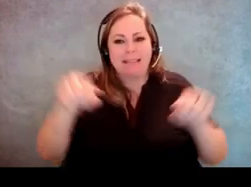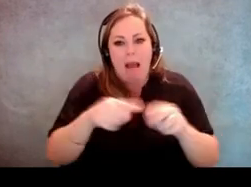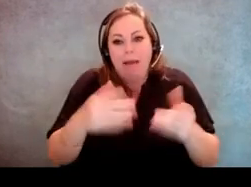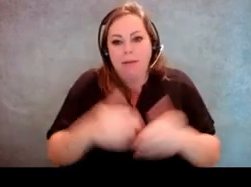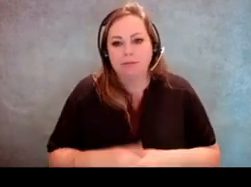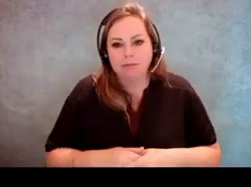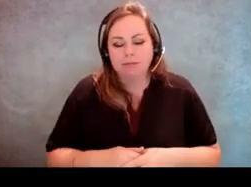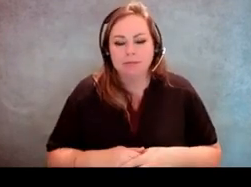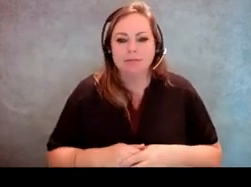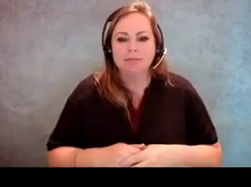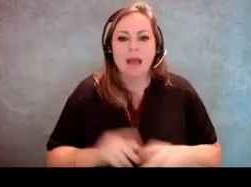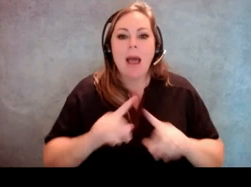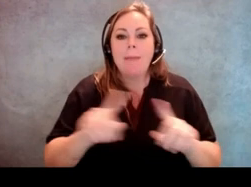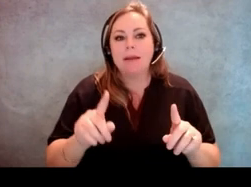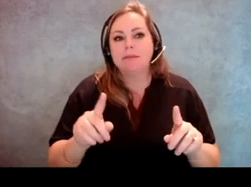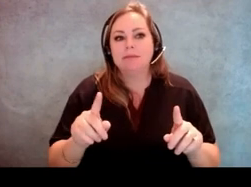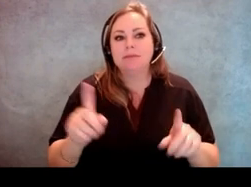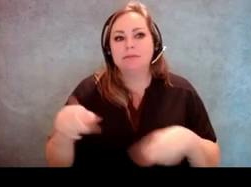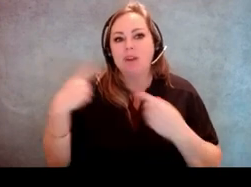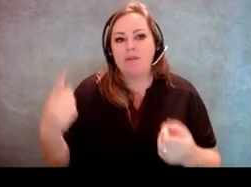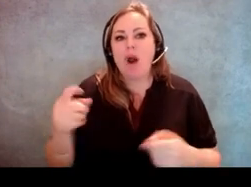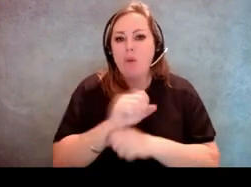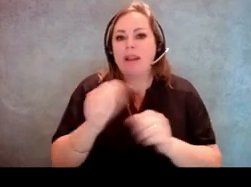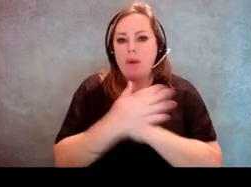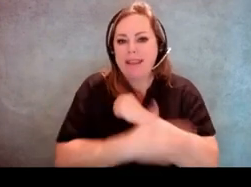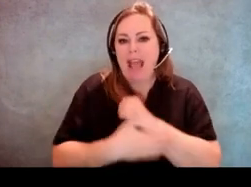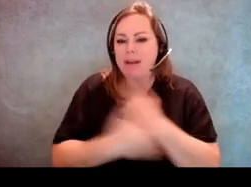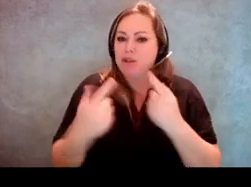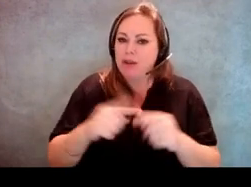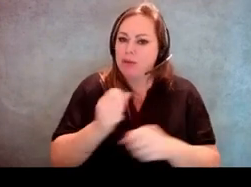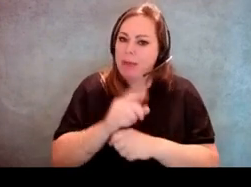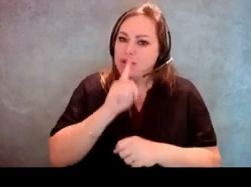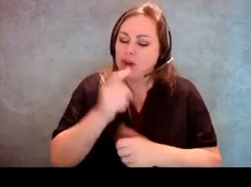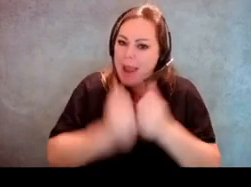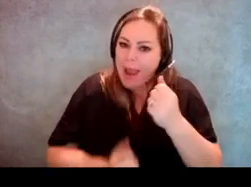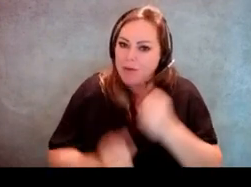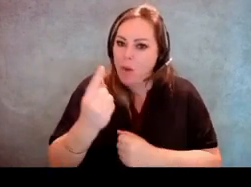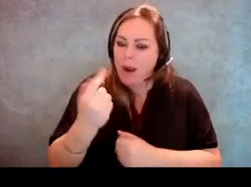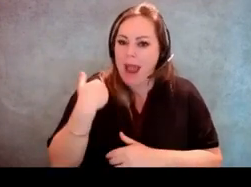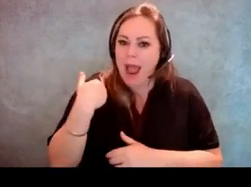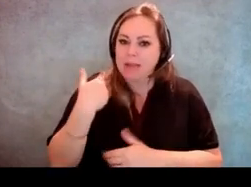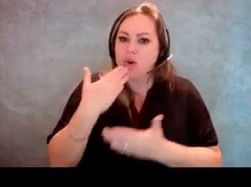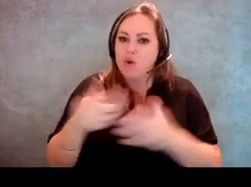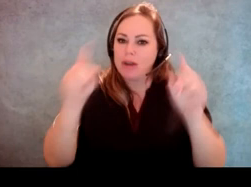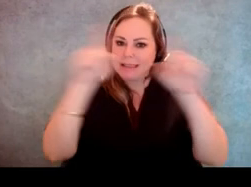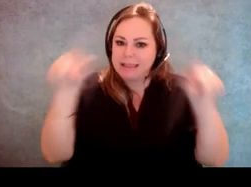but we have been working with counties to try to ensure that everybody has good signage in place.